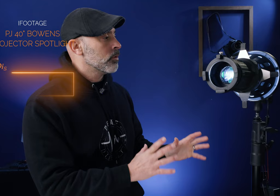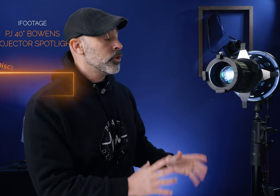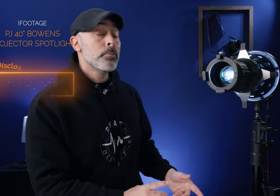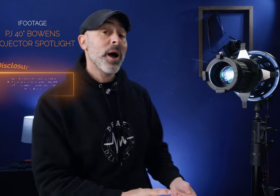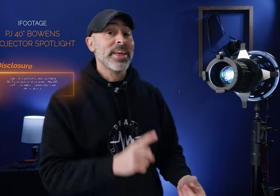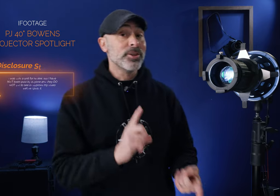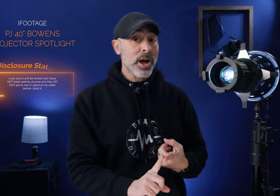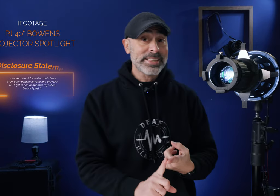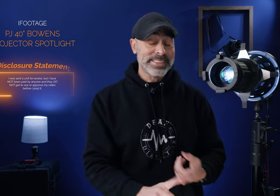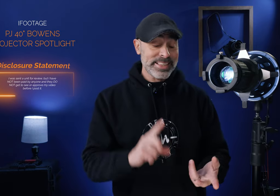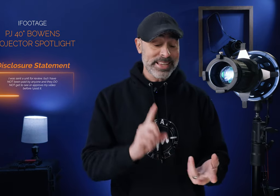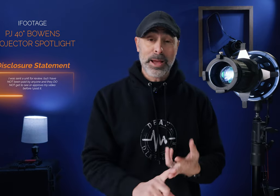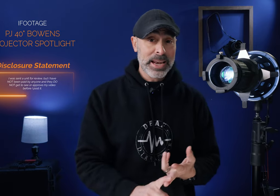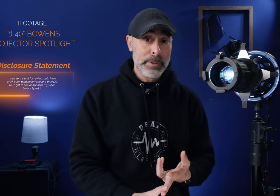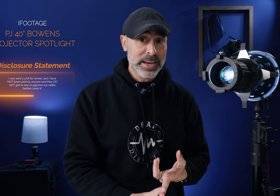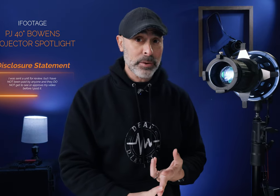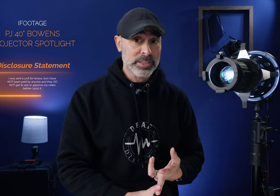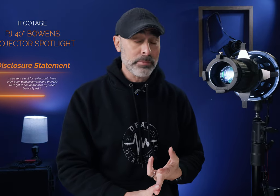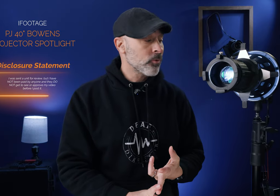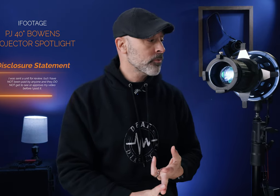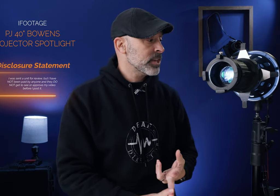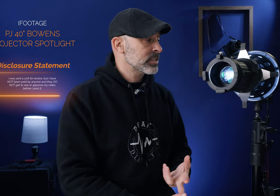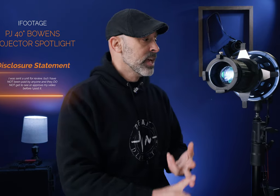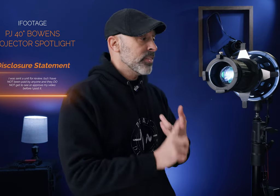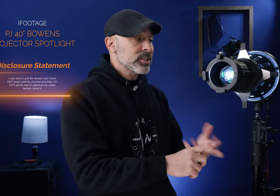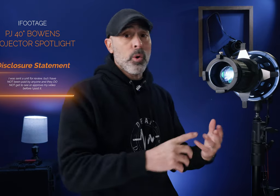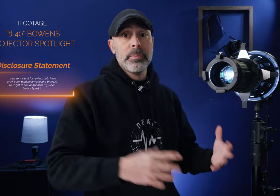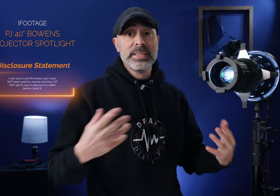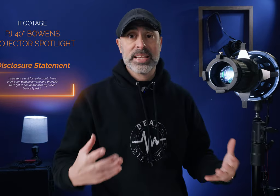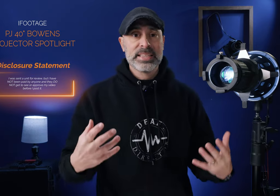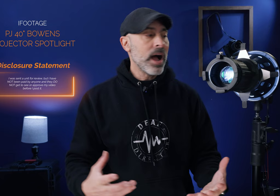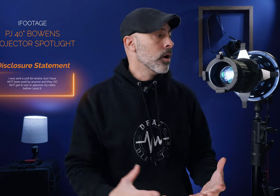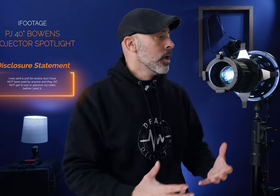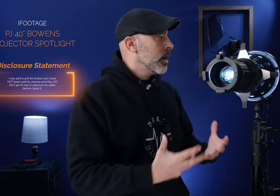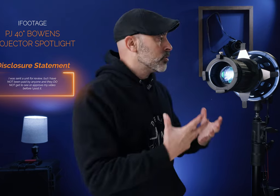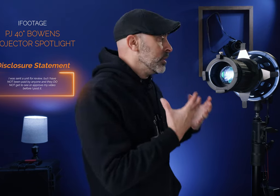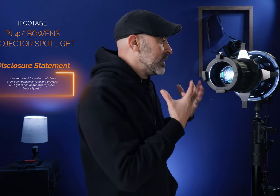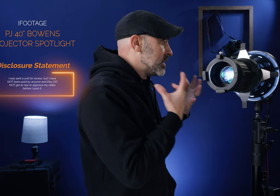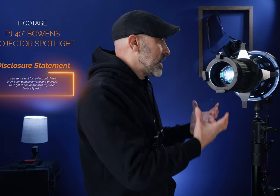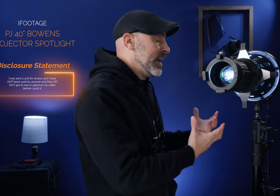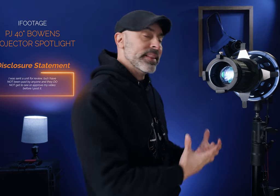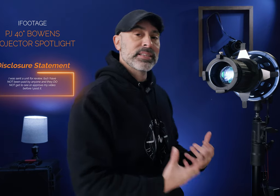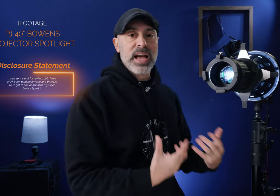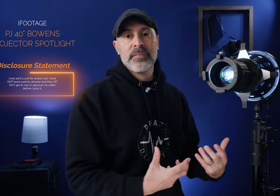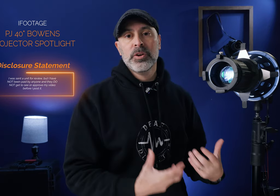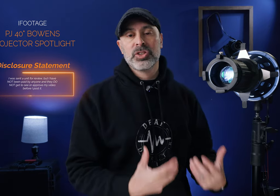review but they do not get to see this I'm not getting paid in any way shape or form for this they just wanted me to test it out I was really actually excited to get this cuz iFootage is a